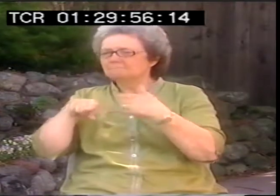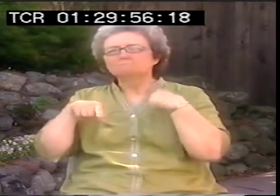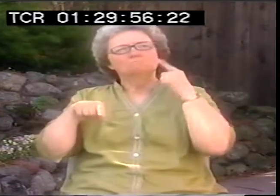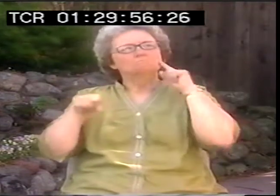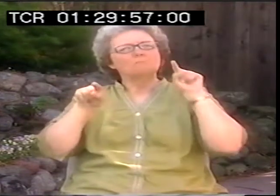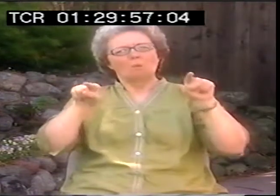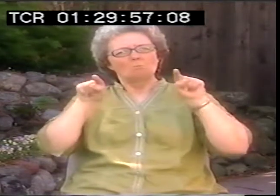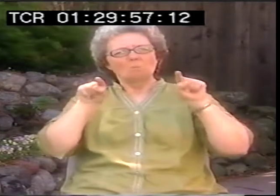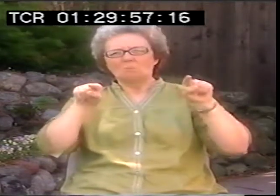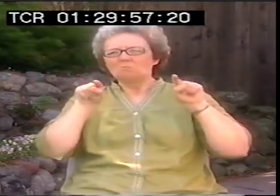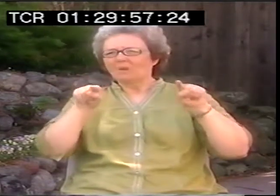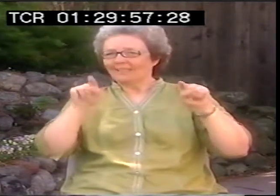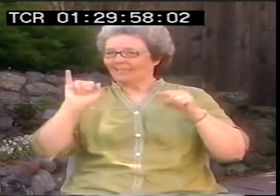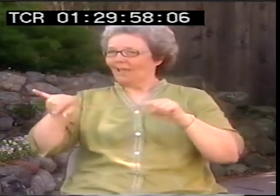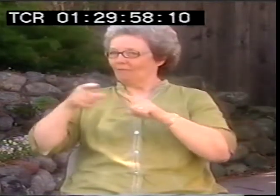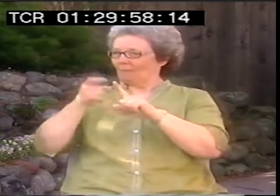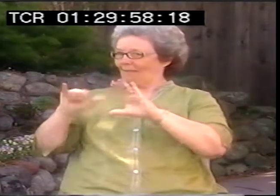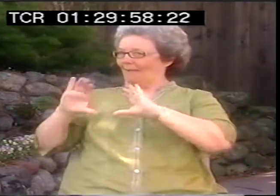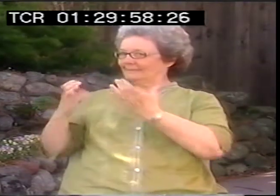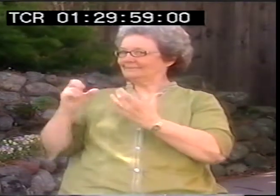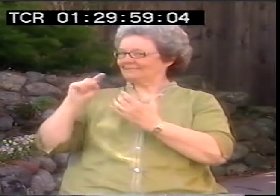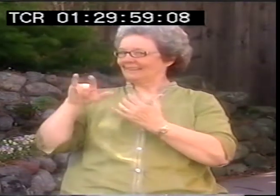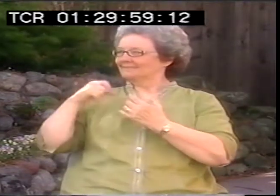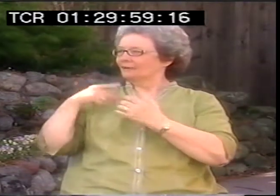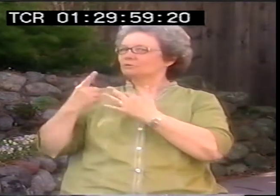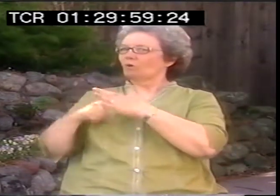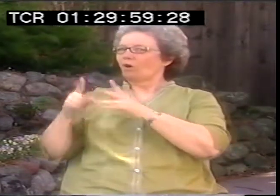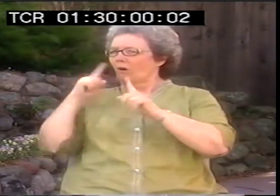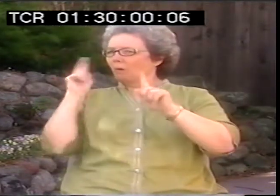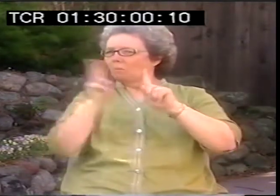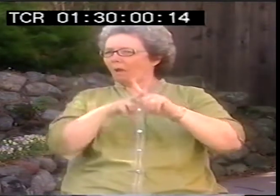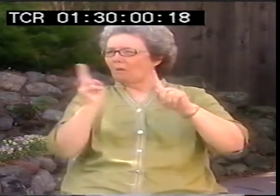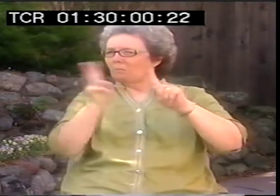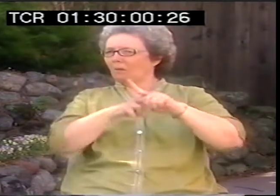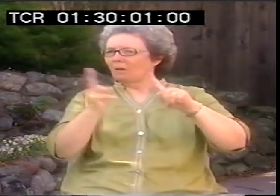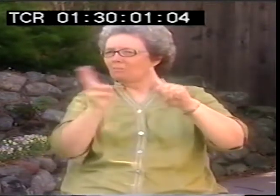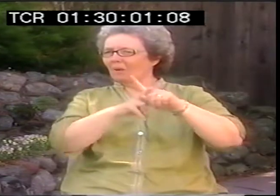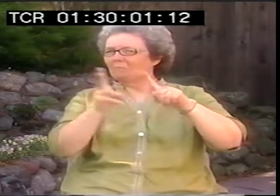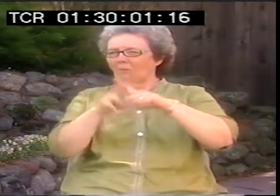But when you do the research, you can see that everything from that class that I took, everything